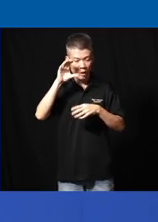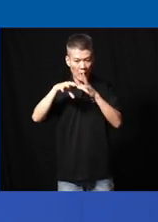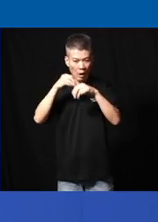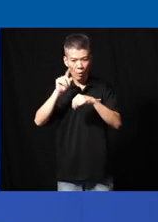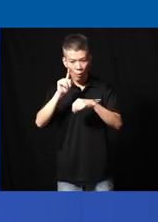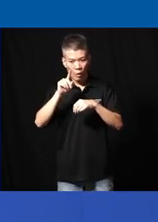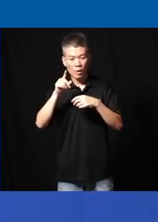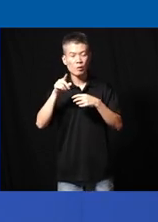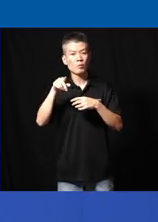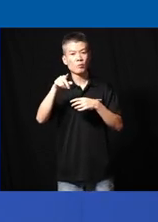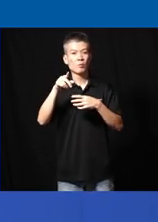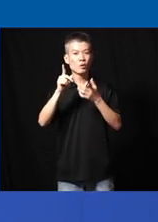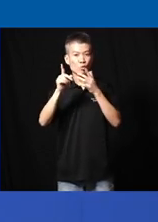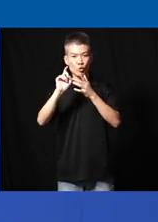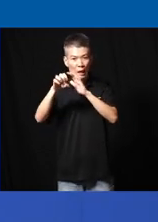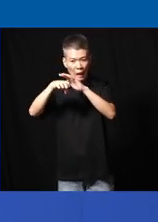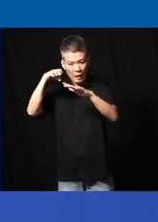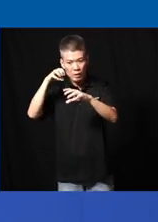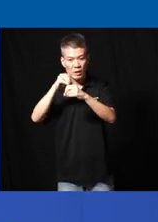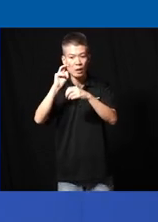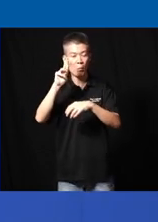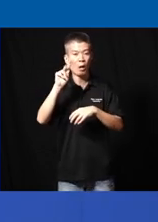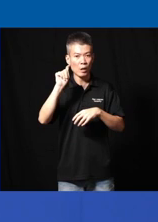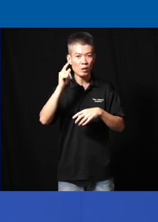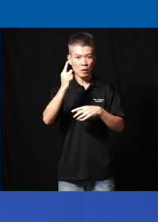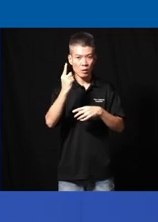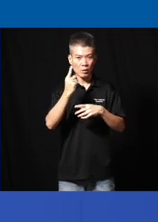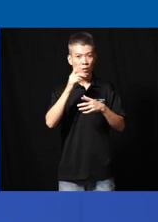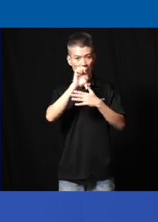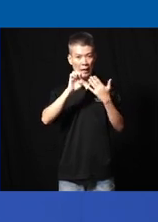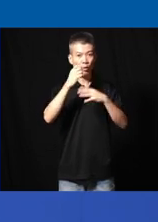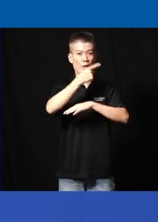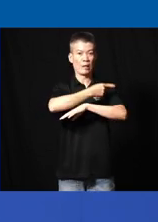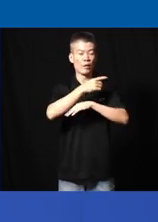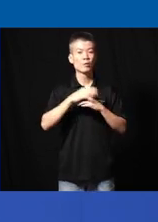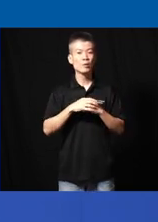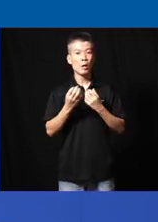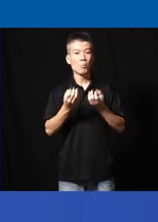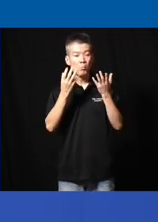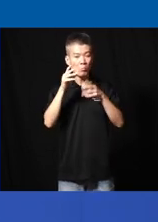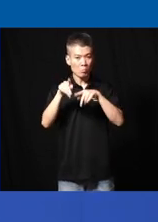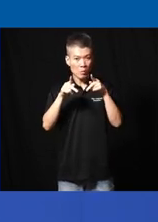uh uh which exit in the Mt station come on at at the end of the day how many people is willing to